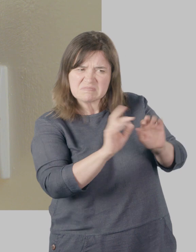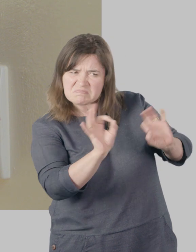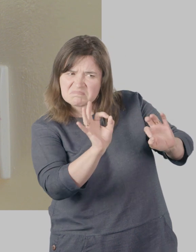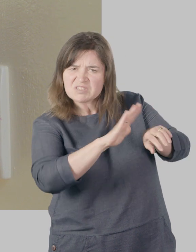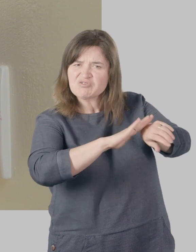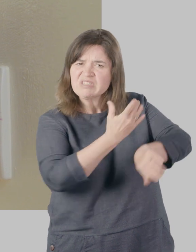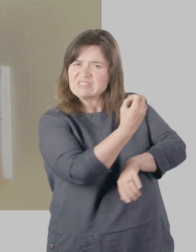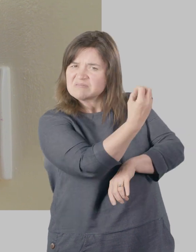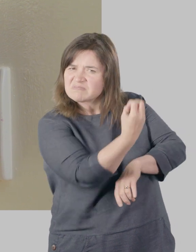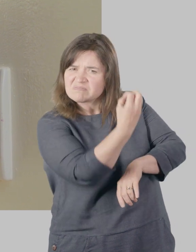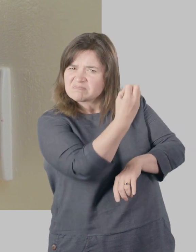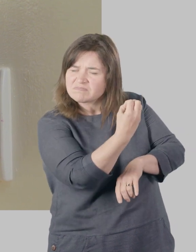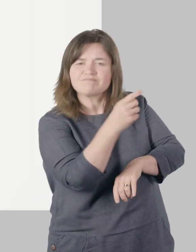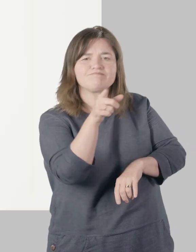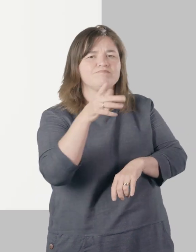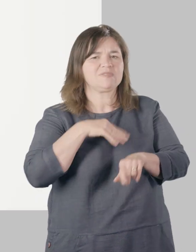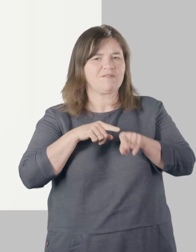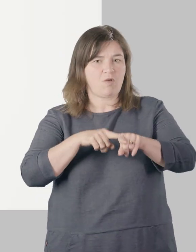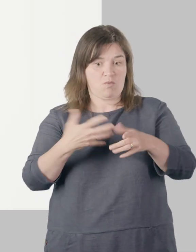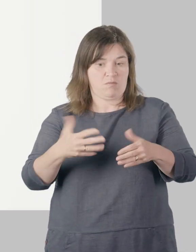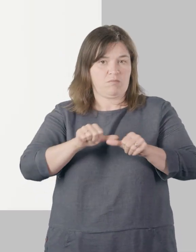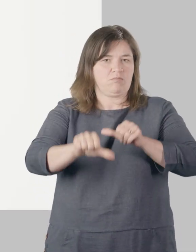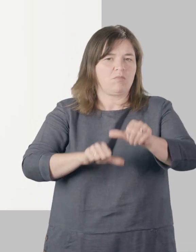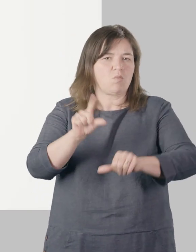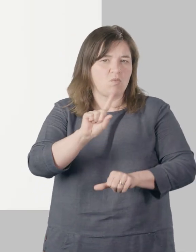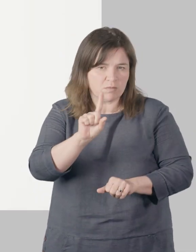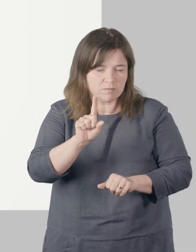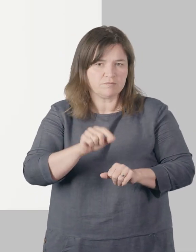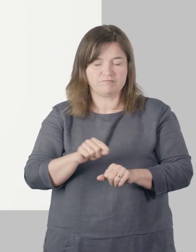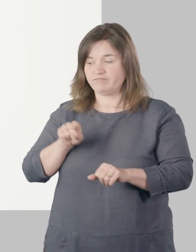Again make sure the antennas are extended If the Powerline light and Wi-Fi light on your Wi-Fi extender aren't both